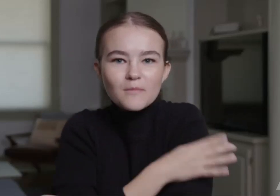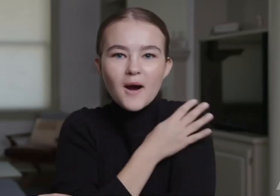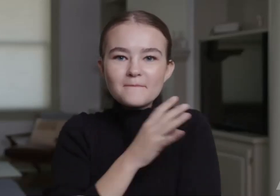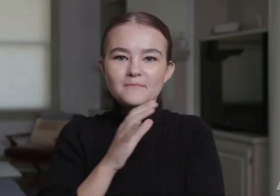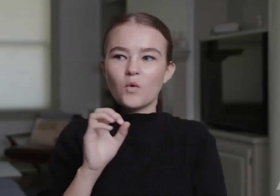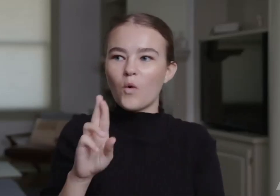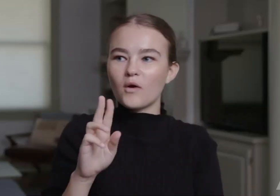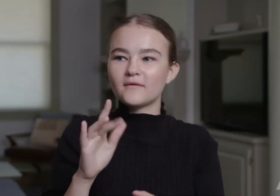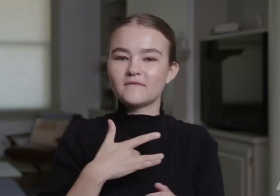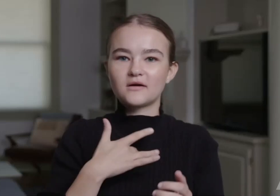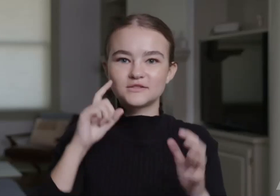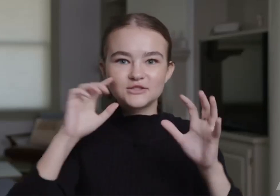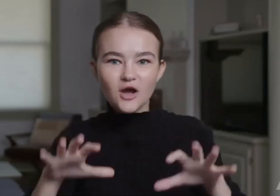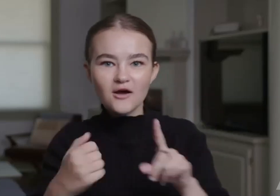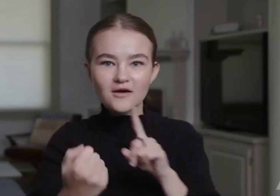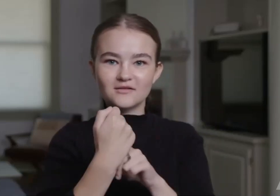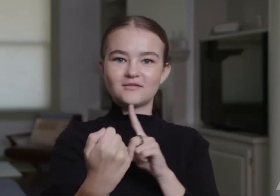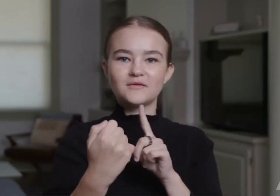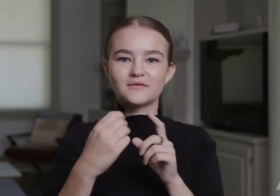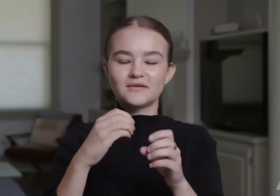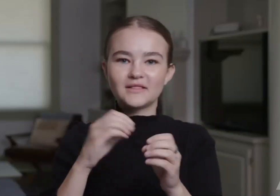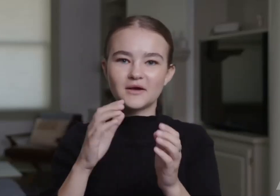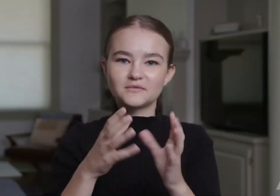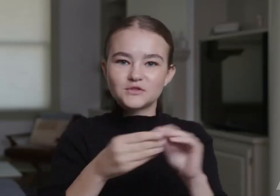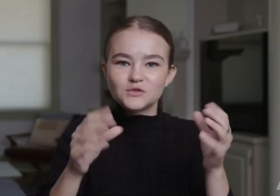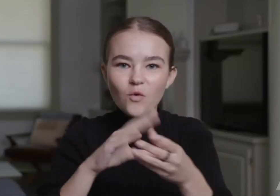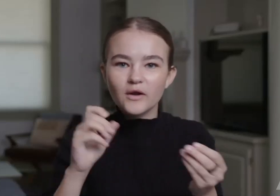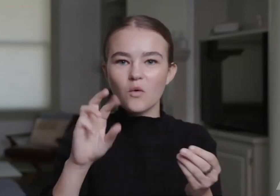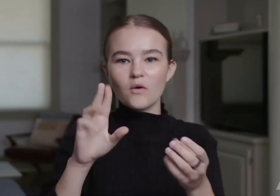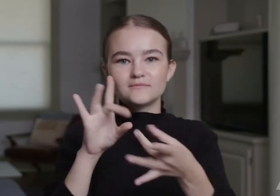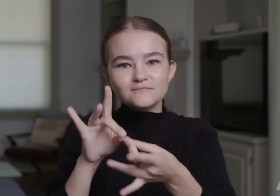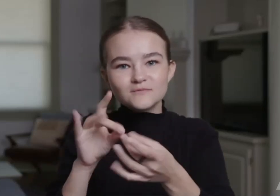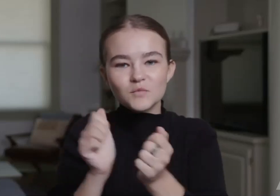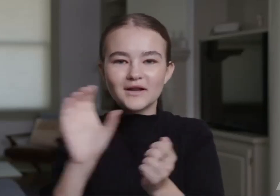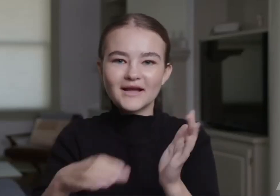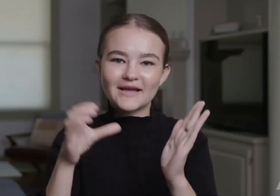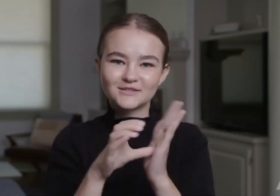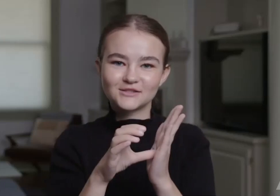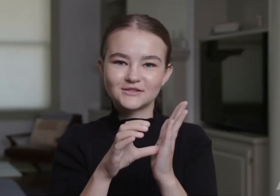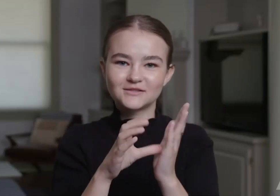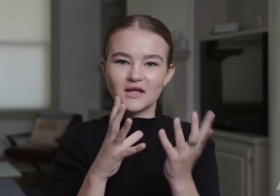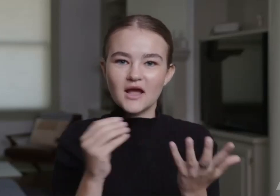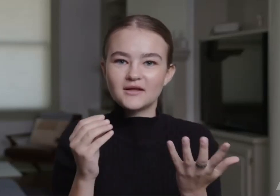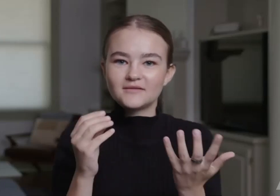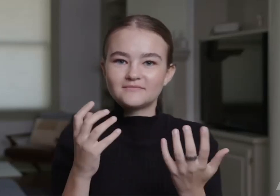that moment when I feel goosebumps or I feel shocked because there is a twist in the story or even a moment